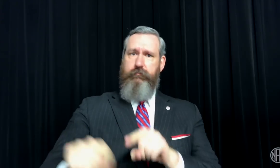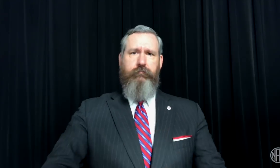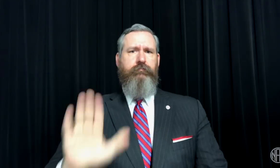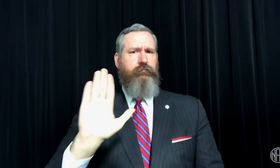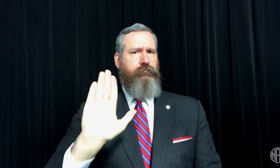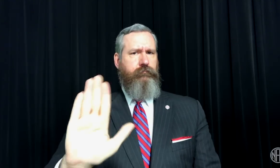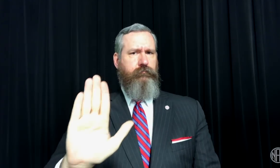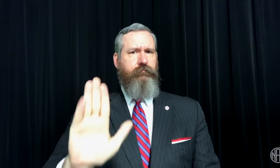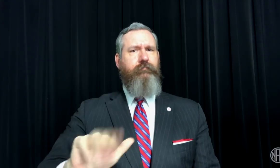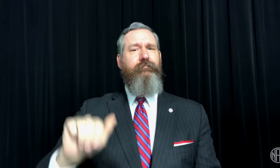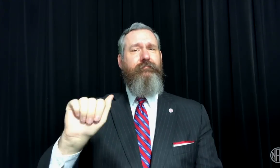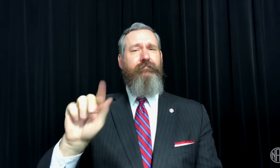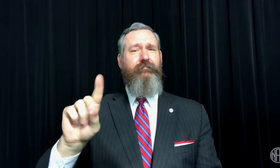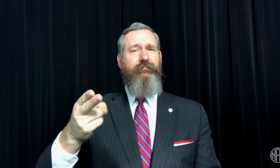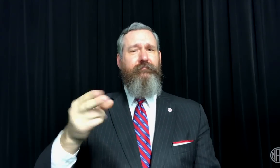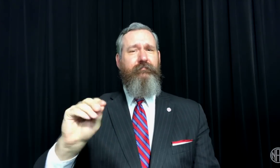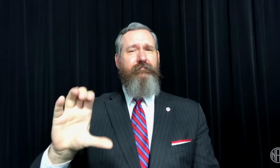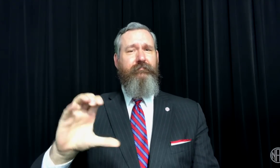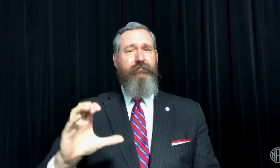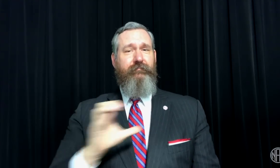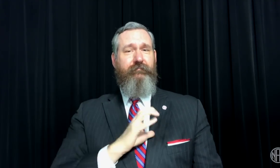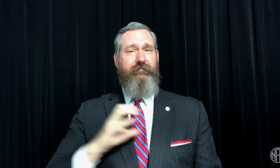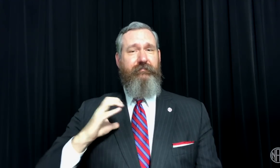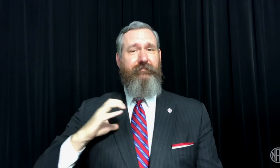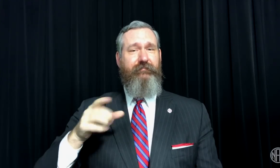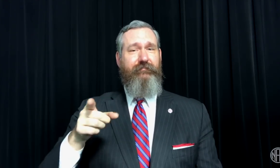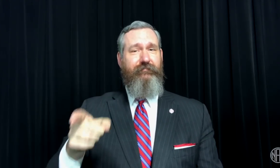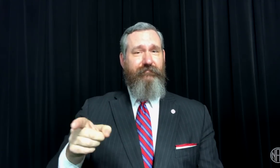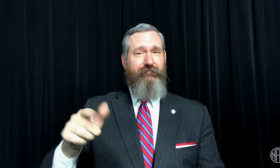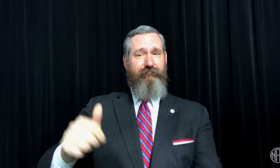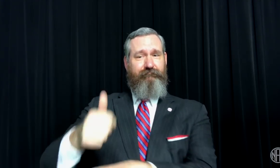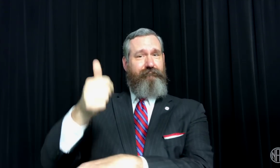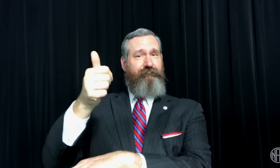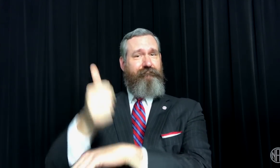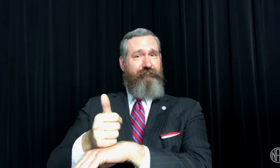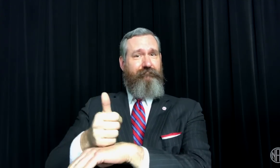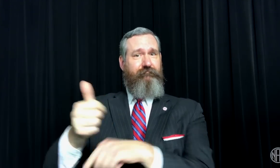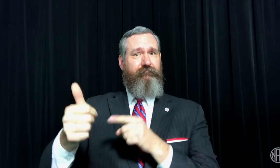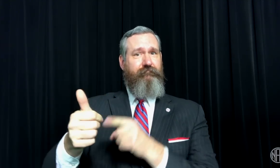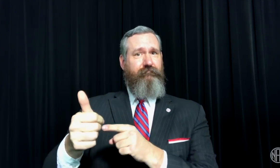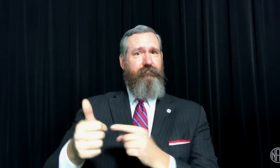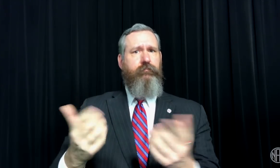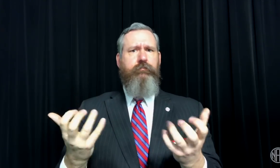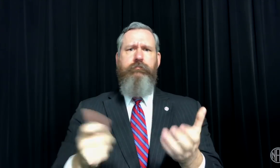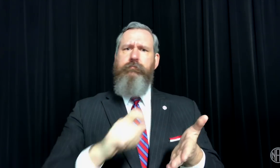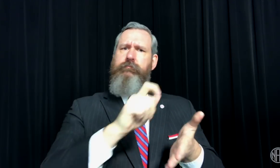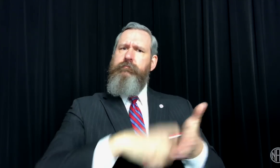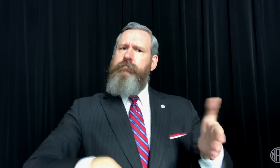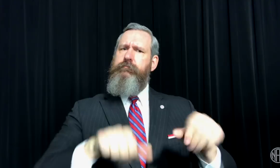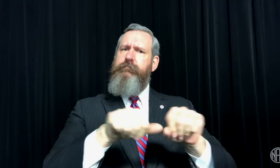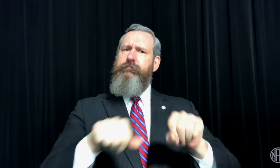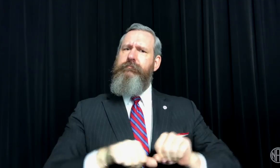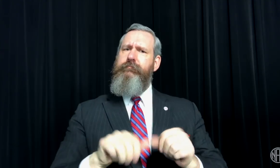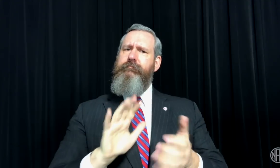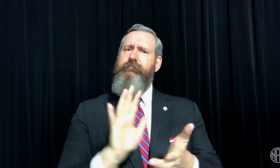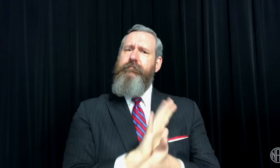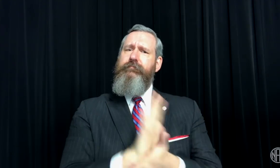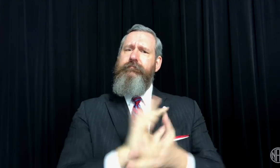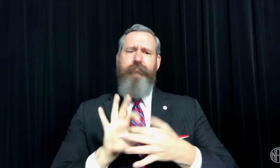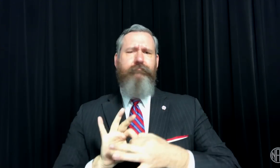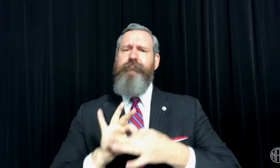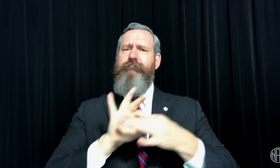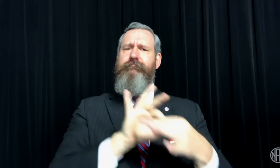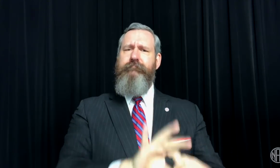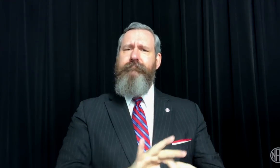in response to your open call for comments on the proposed position statement prepared by your Ad Hoc Committee